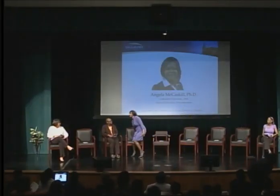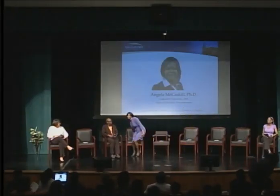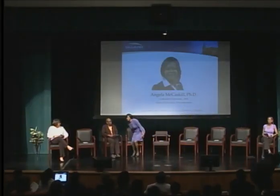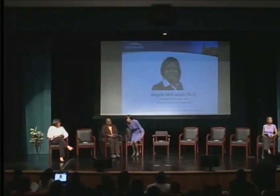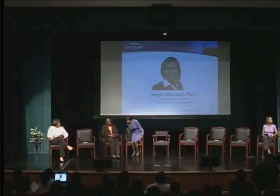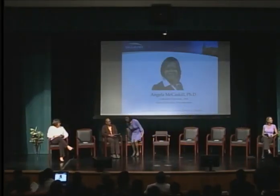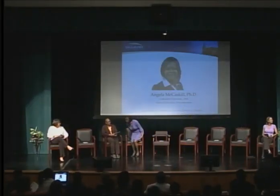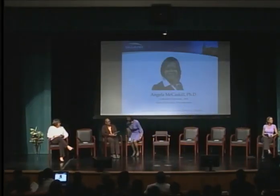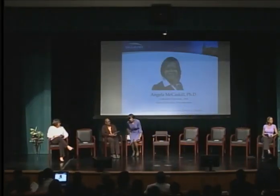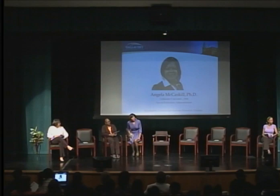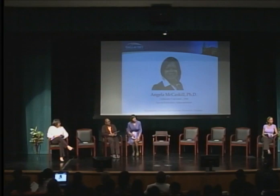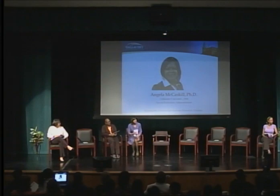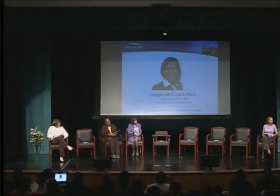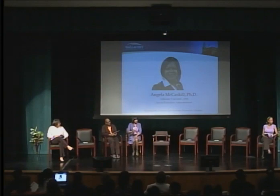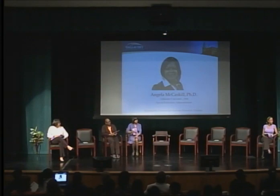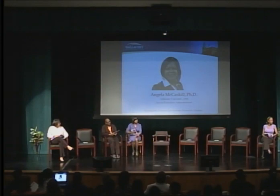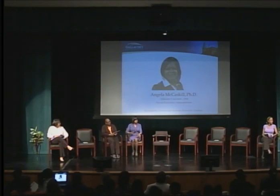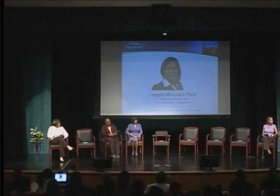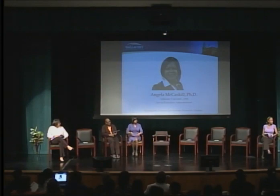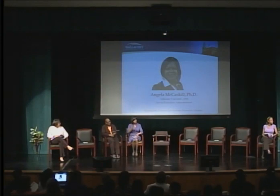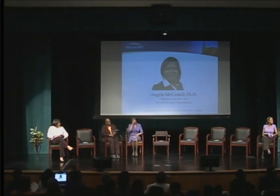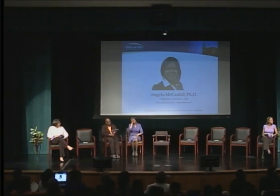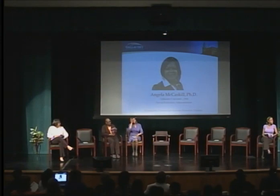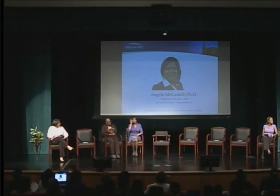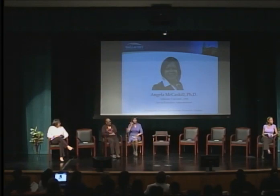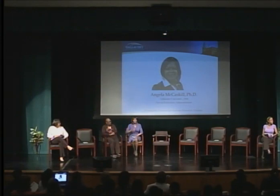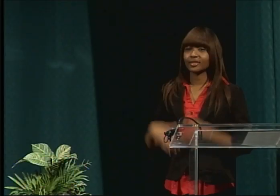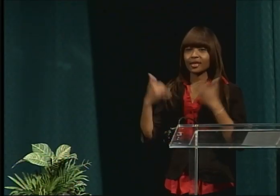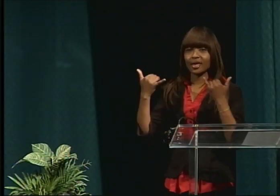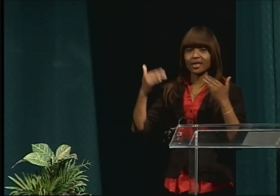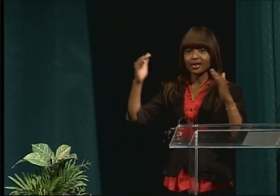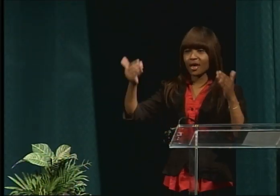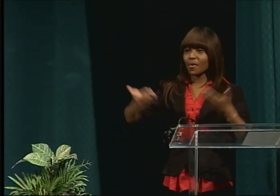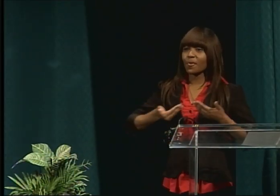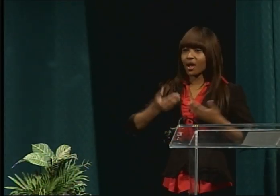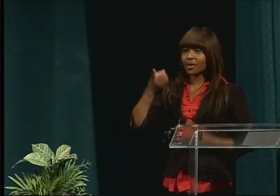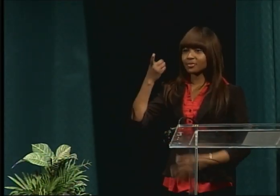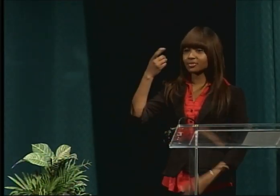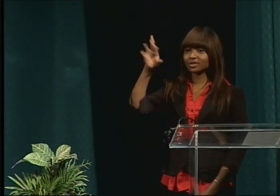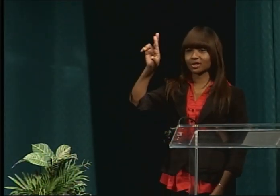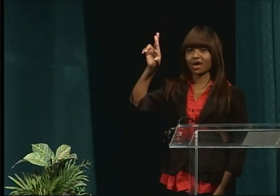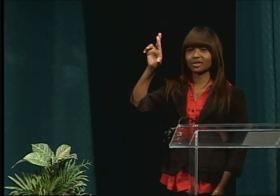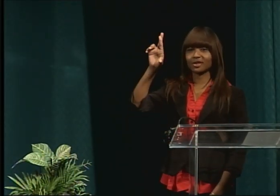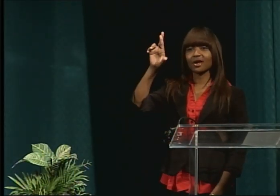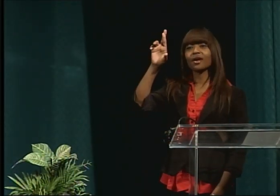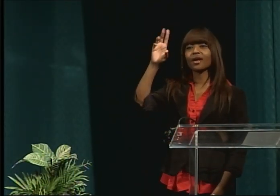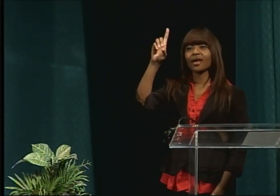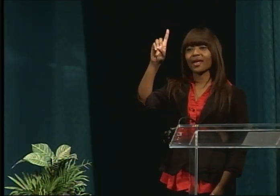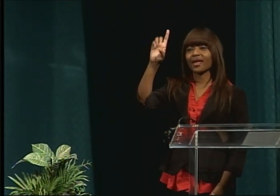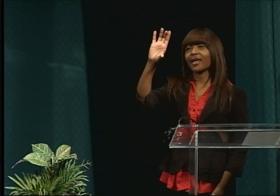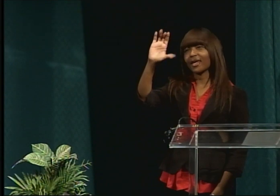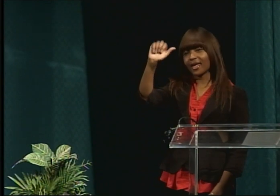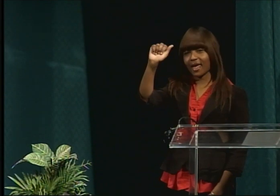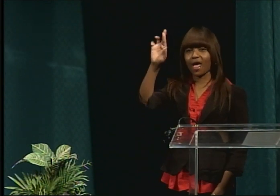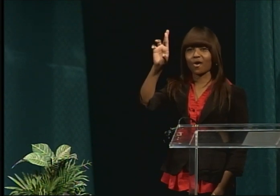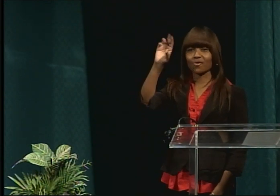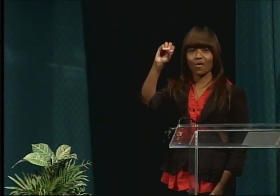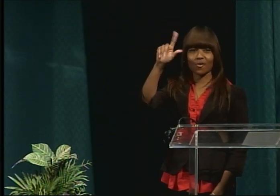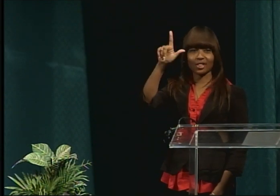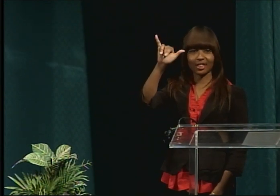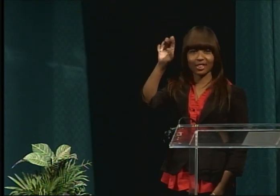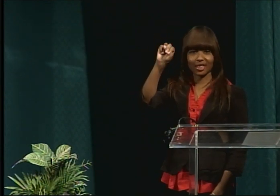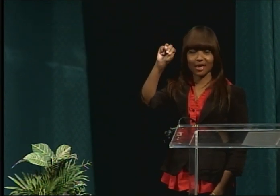We would also like to welcome Dr. Carolyn McCaskill.